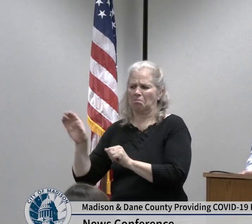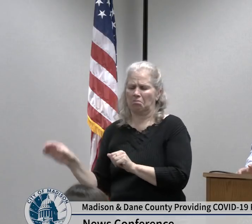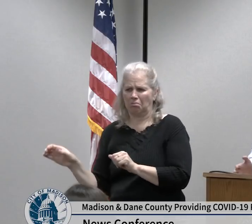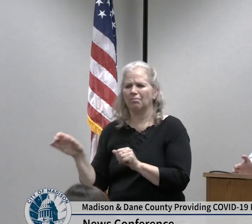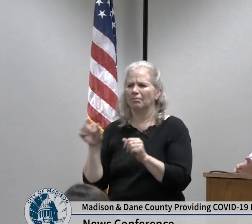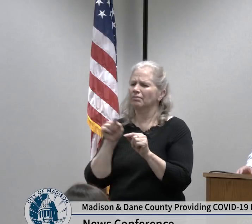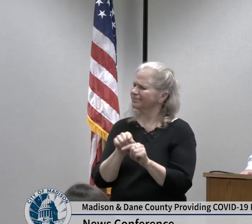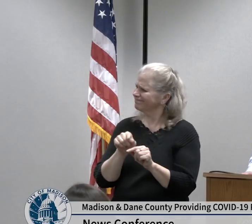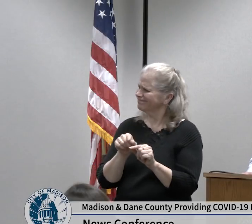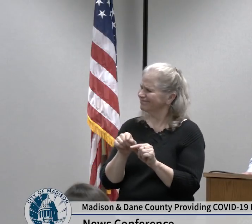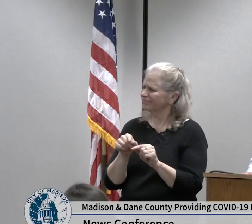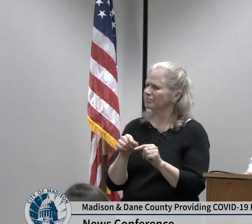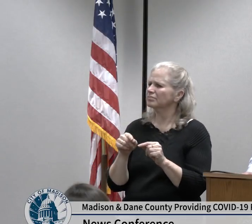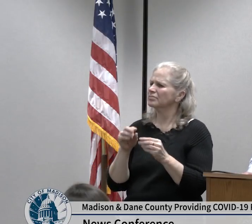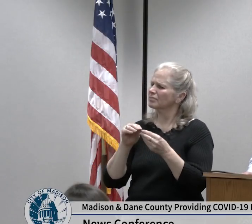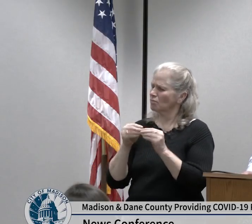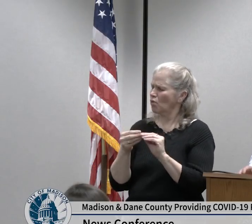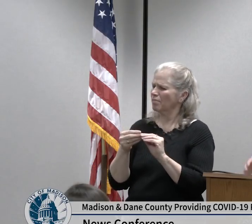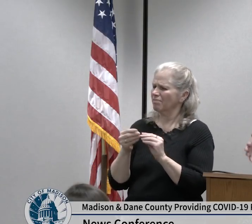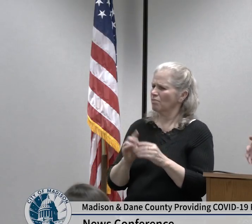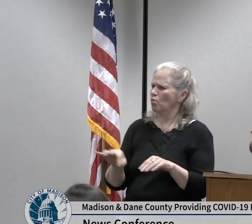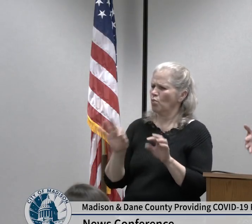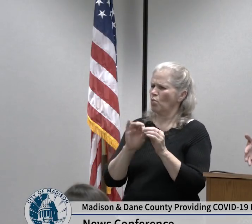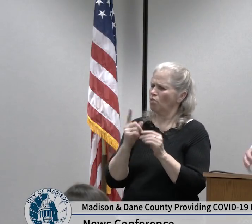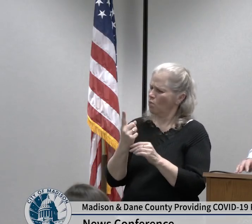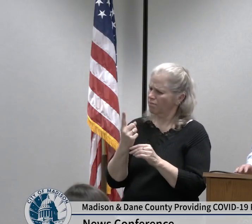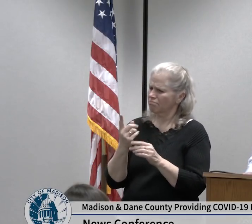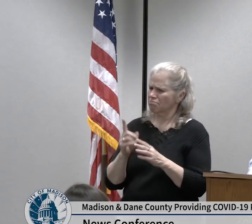soap and water you certainly need to do it enough to cover your hands and that